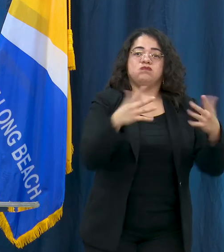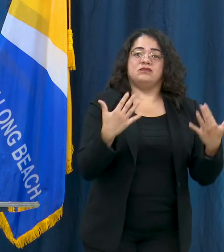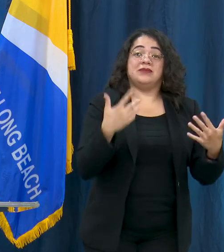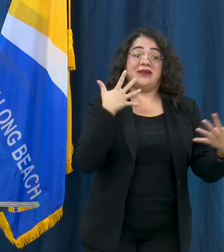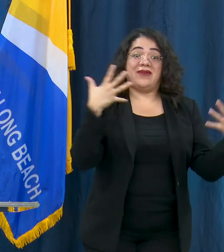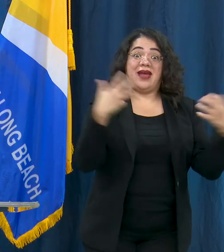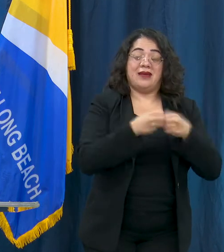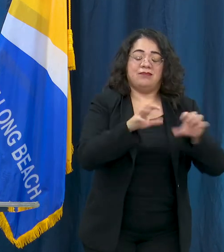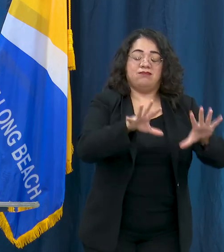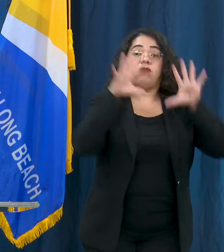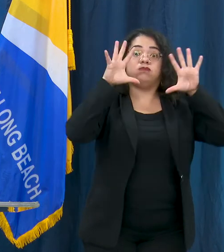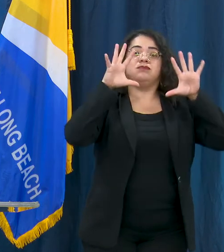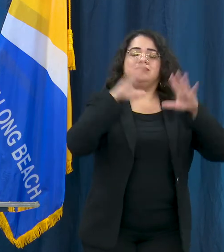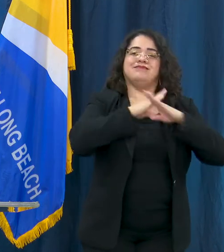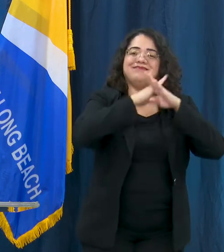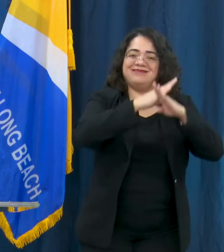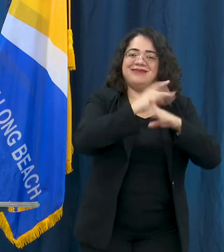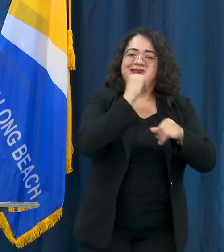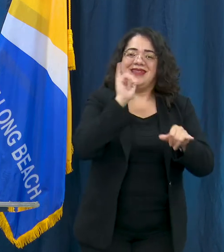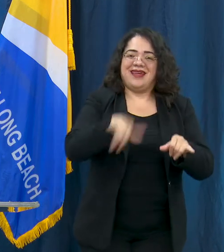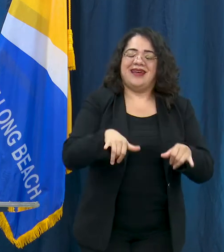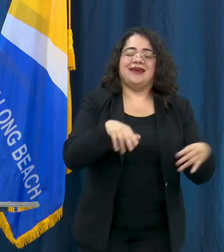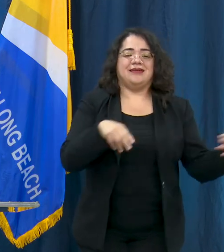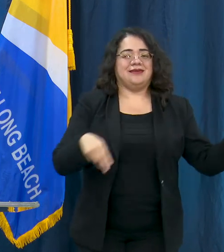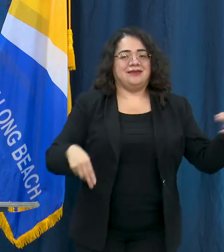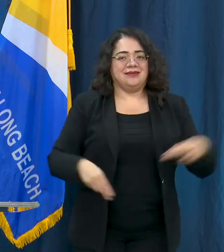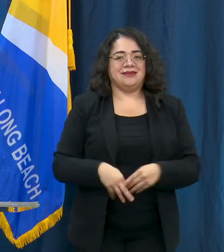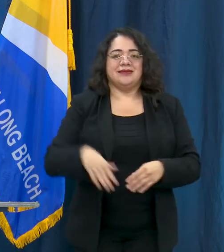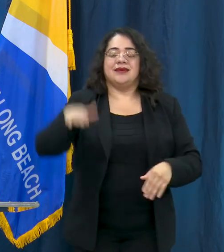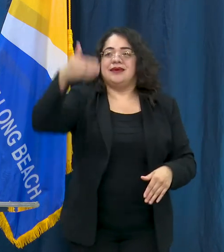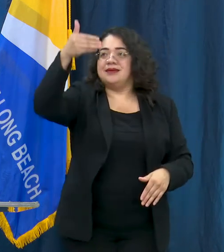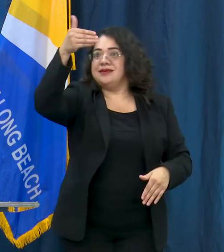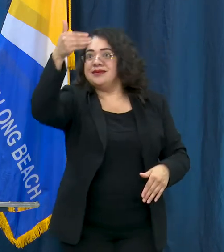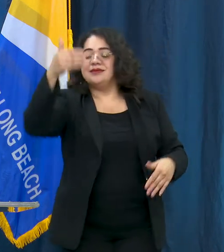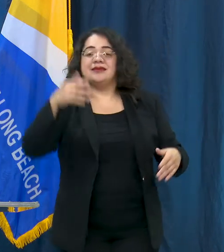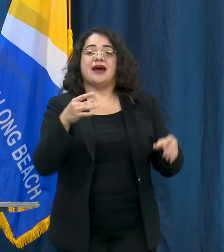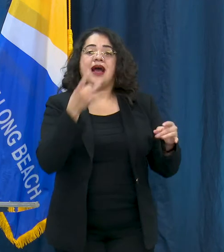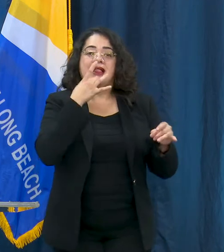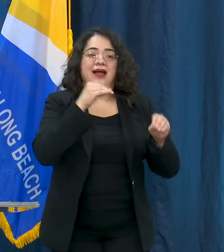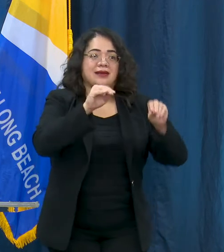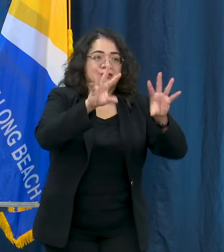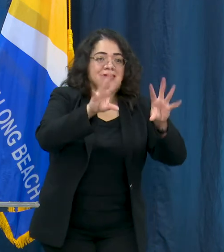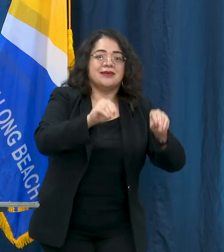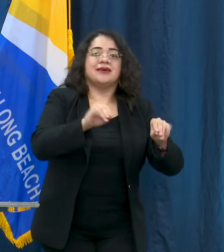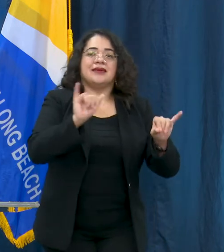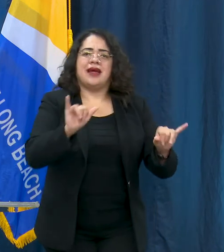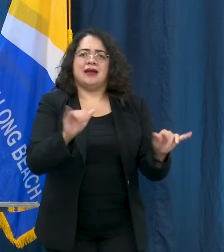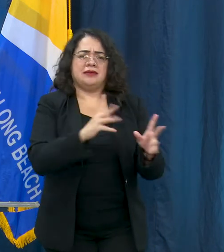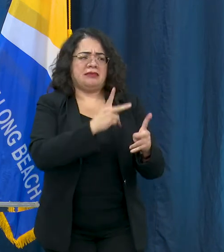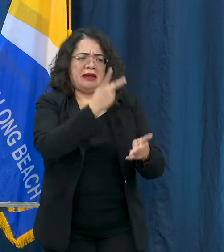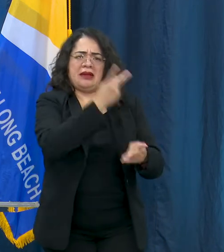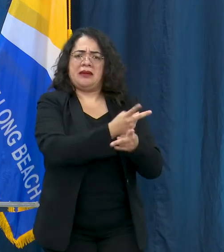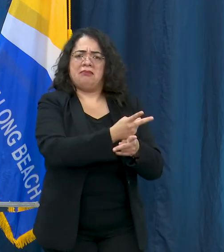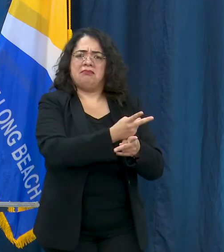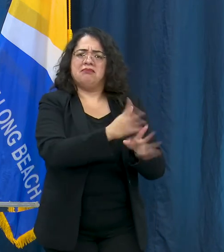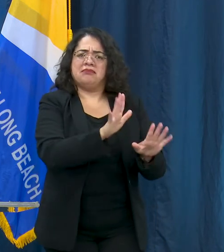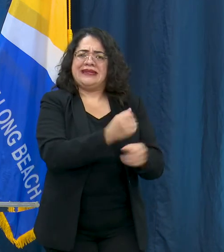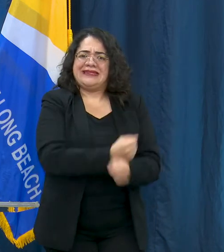lessen those risks but nothing, except not getting in the car, brings your risks to zero so that's what's similar to